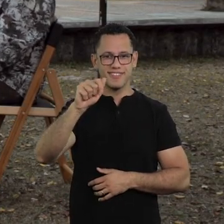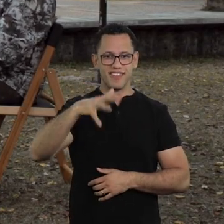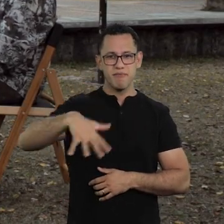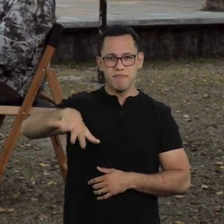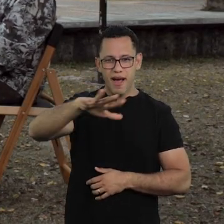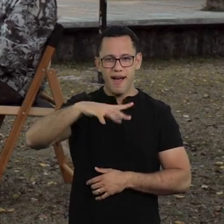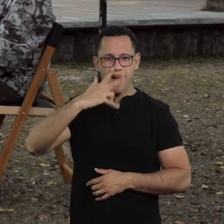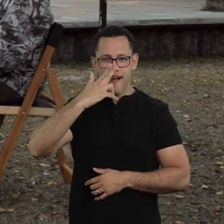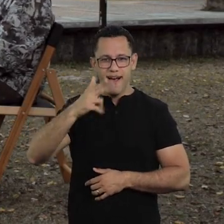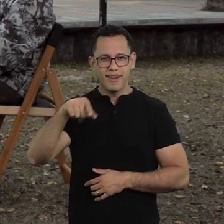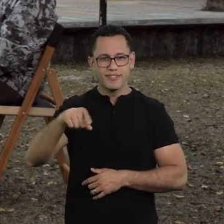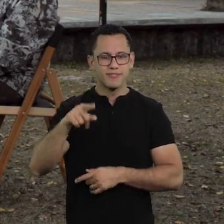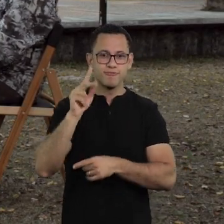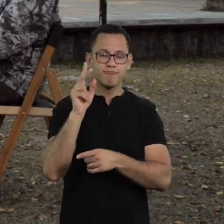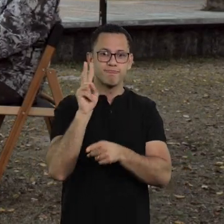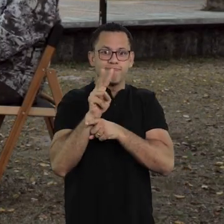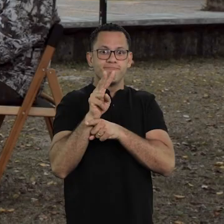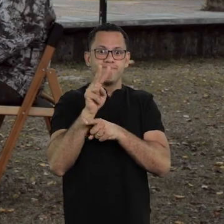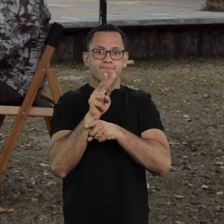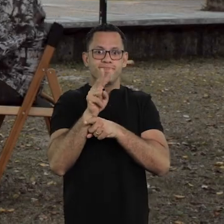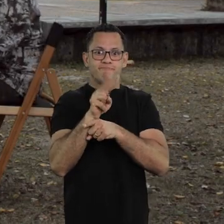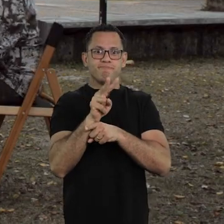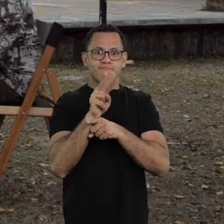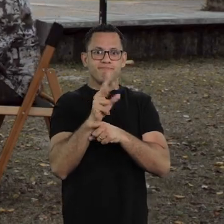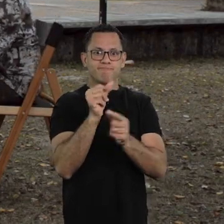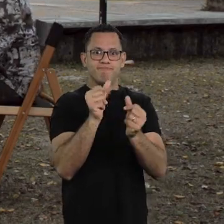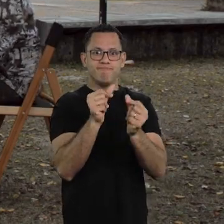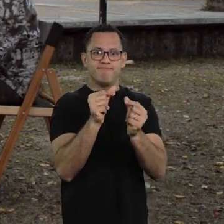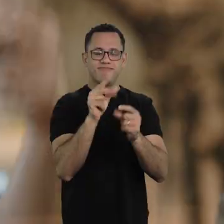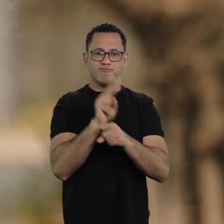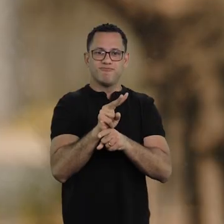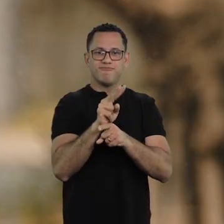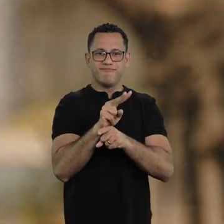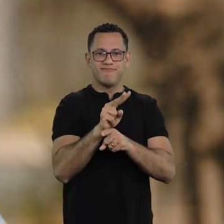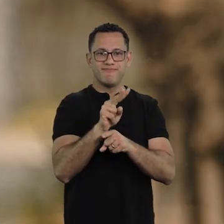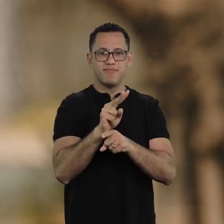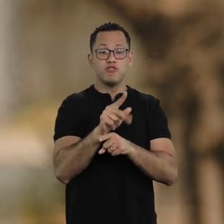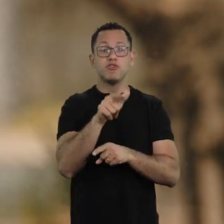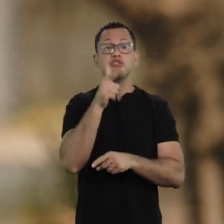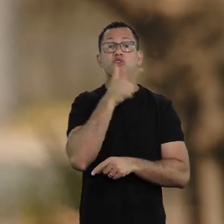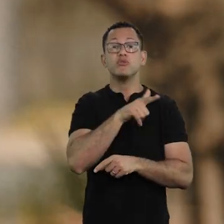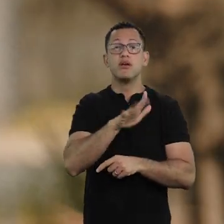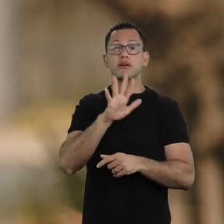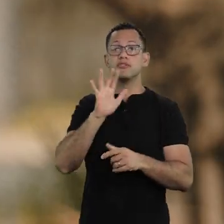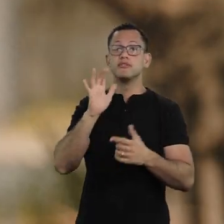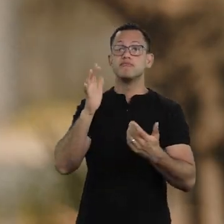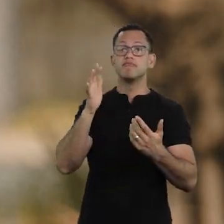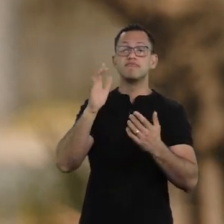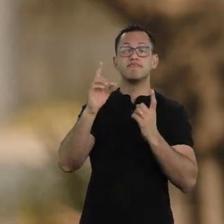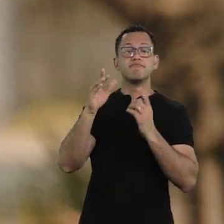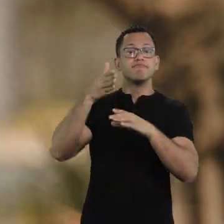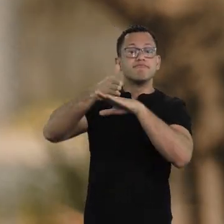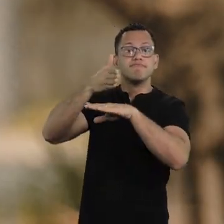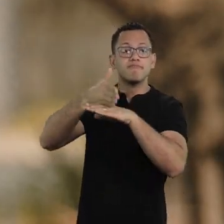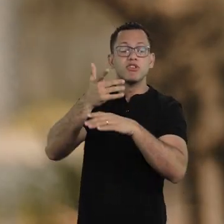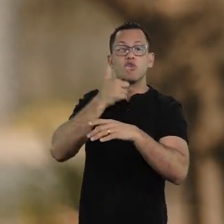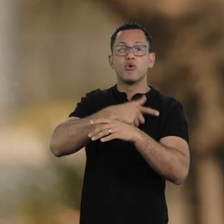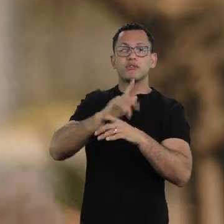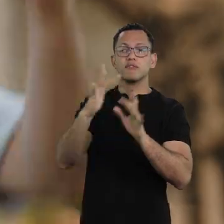The treasury. Protecting the treasury department. There's a glass in front of these people, you cannot touch them,